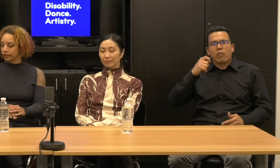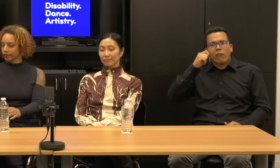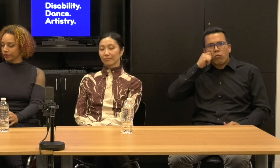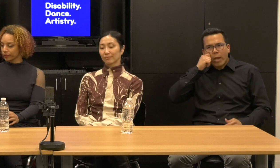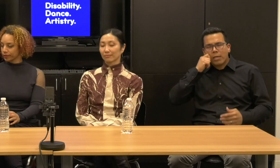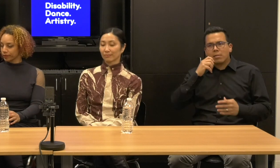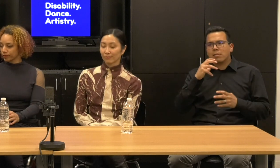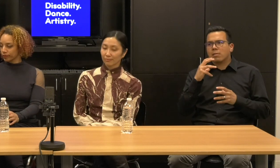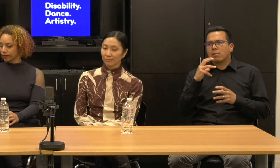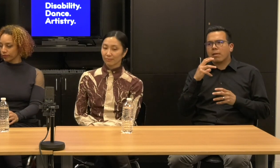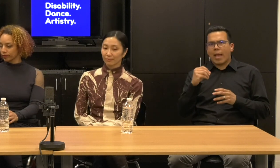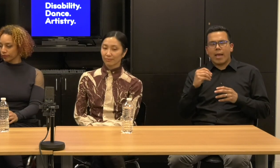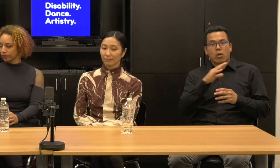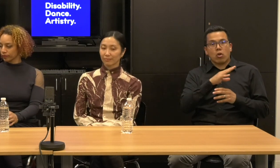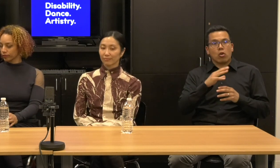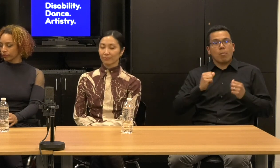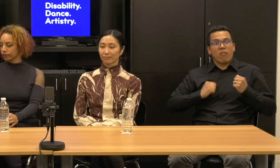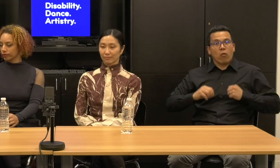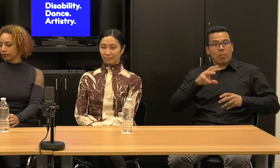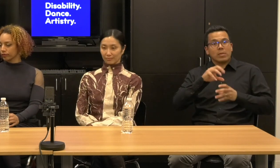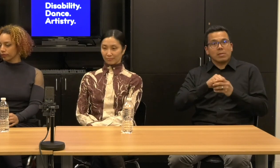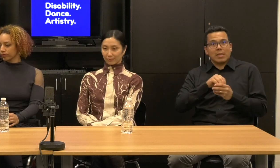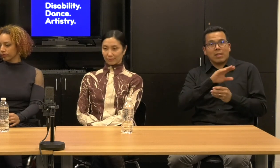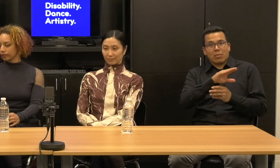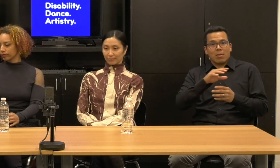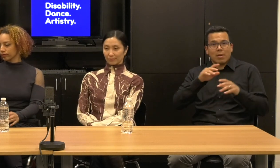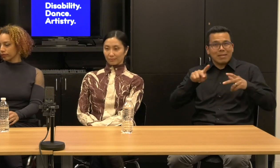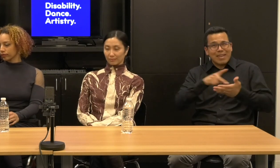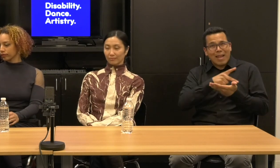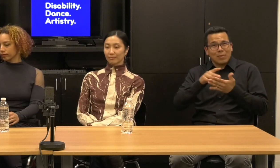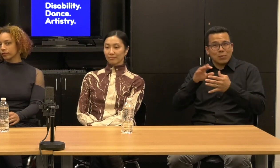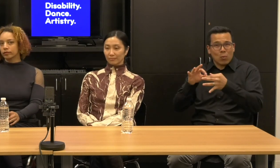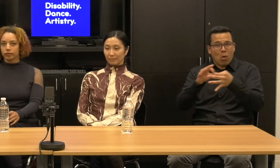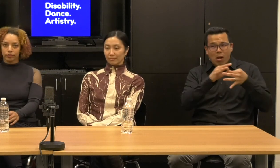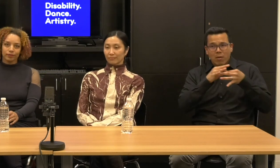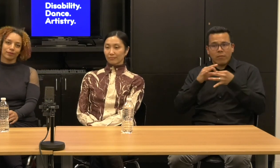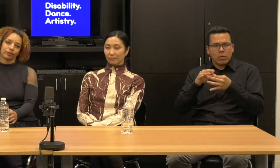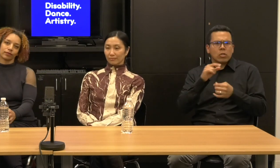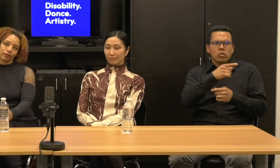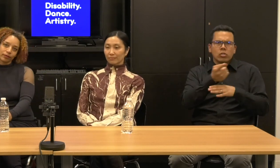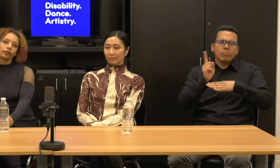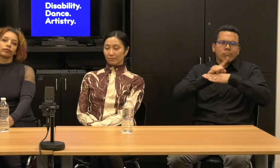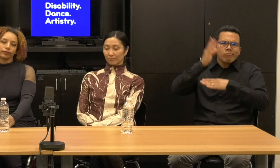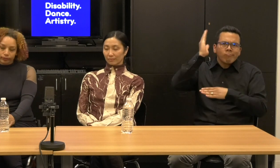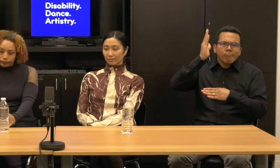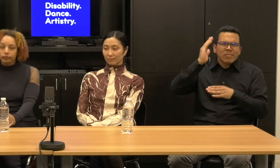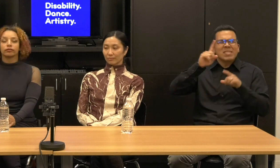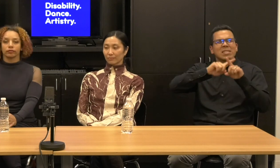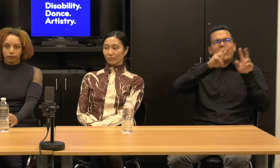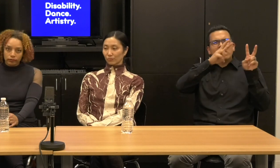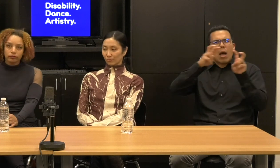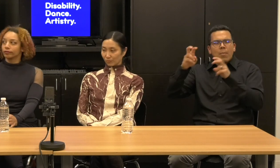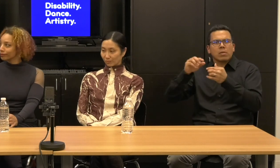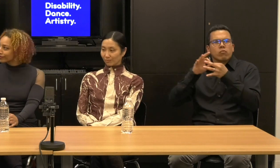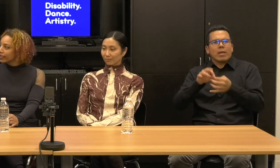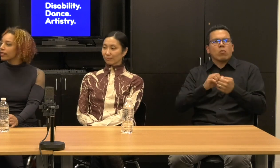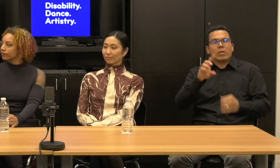and choreography work she is a sought after speaker and has lectured on topics relating to disability arts, race and dance.